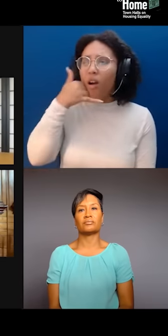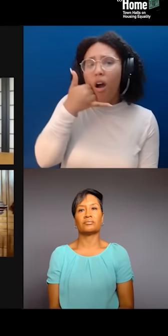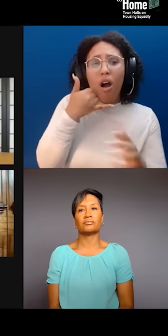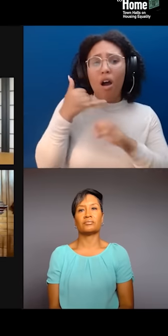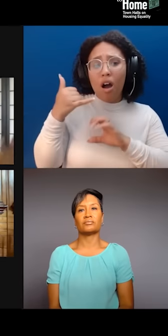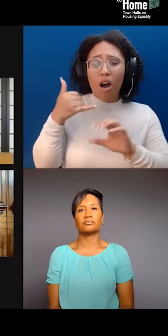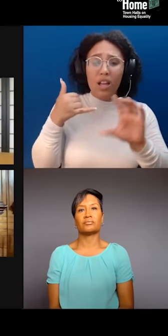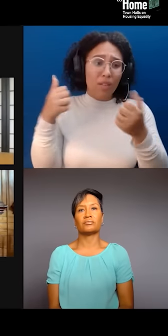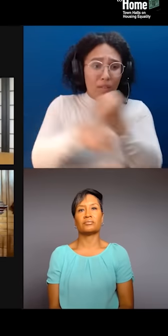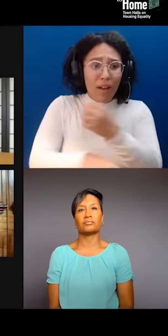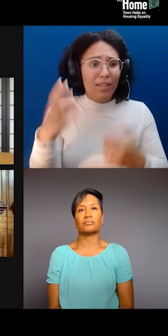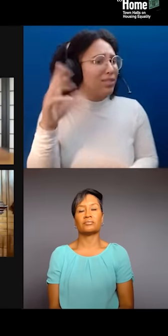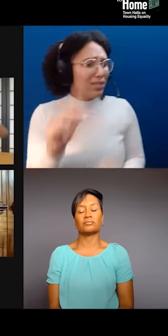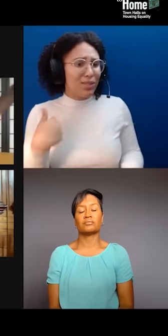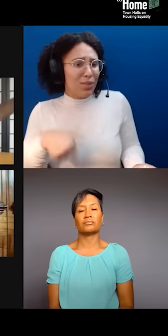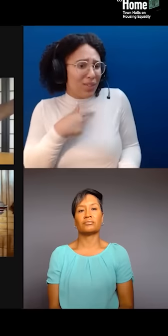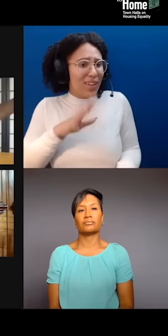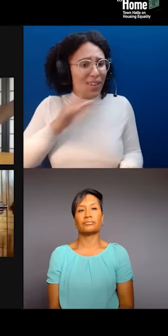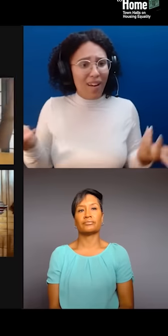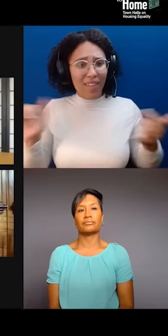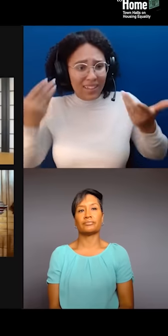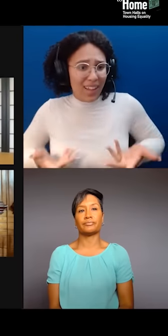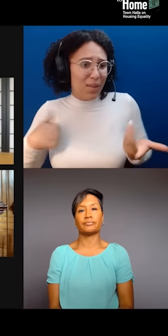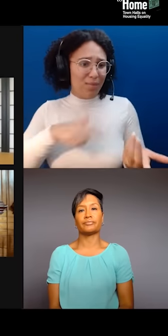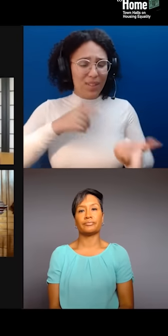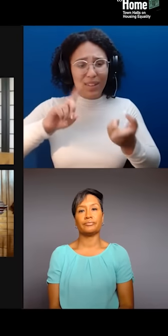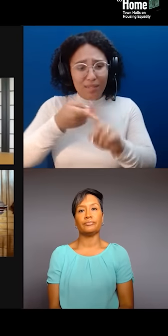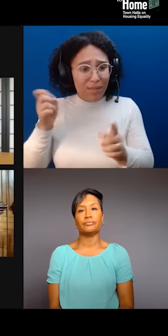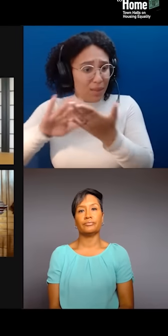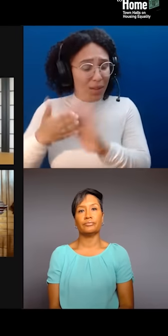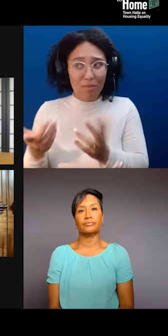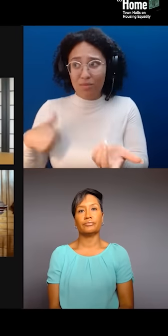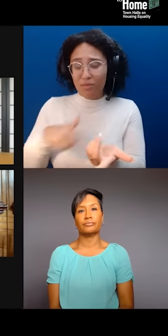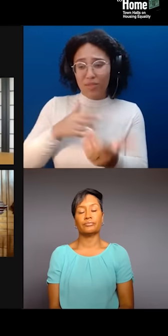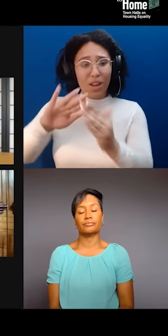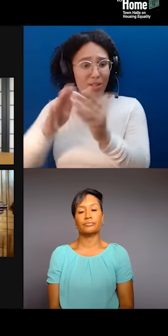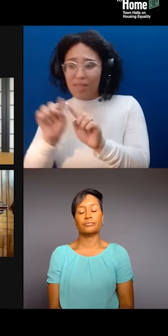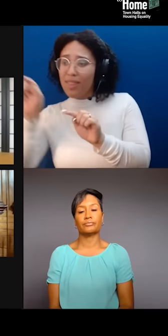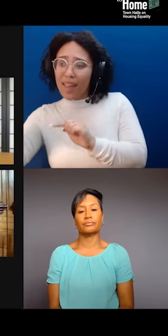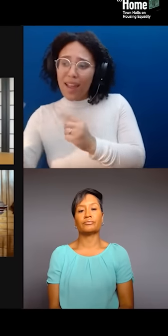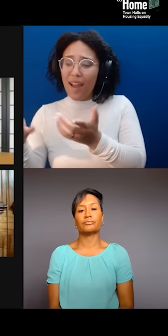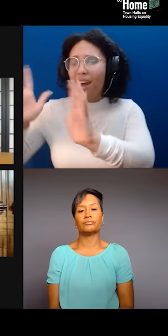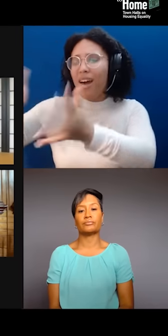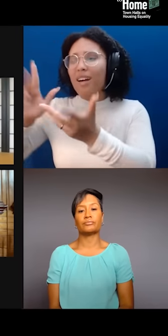we come from a community where we're talking to our neighbors over there, and what is that? That's indigenous memory. That's African memory.